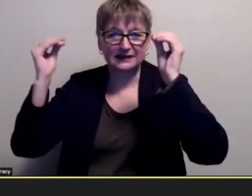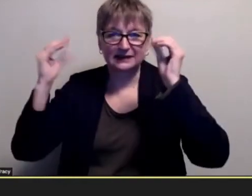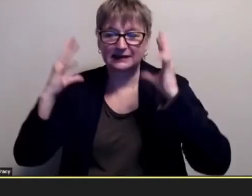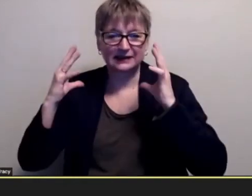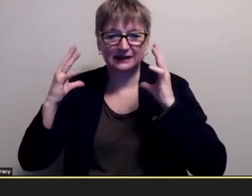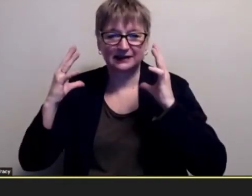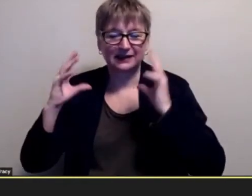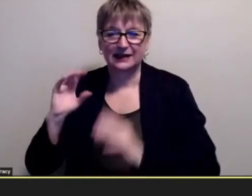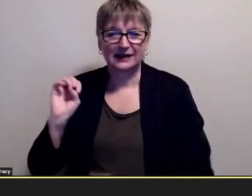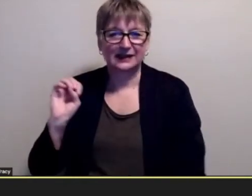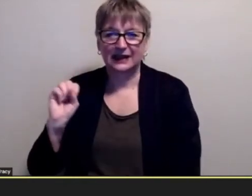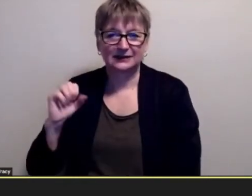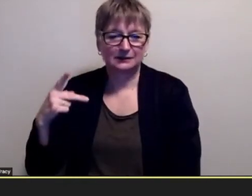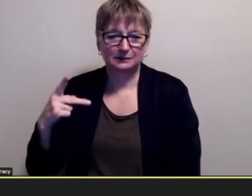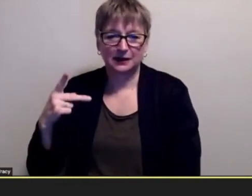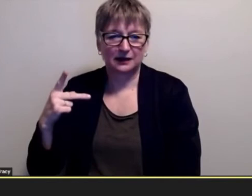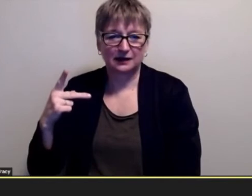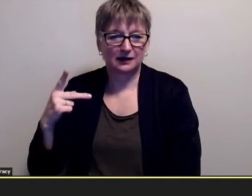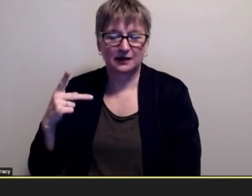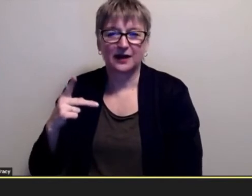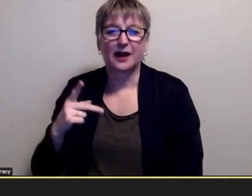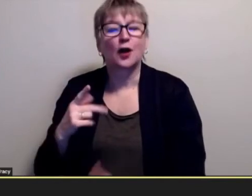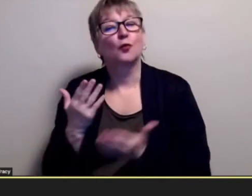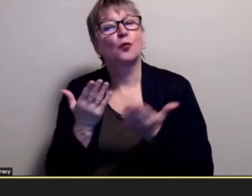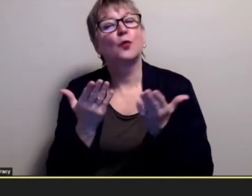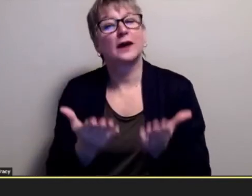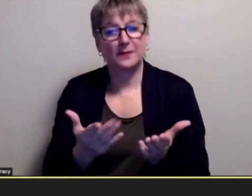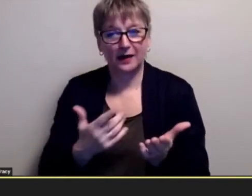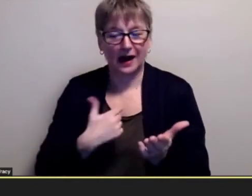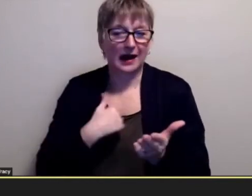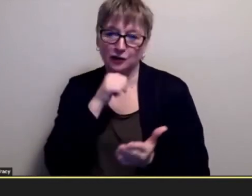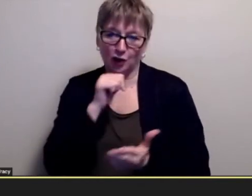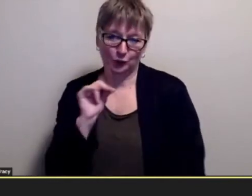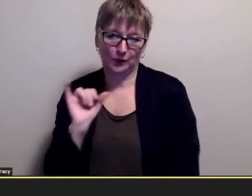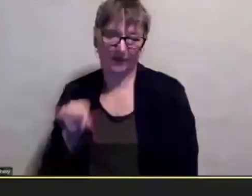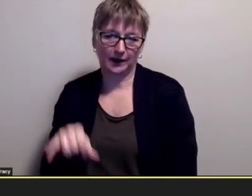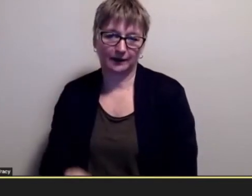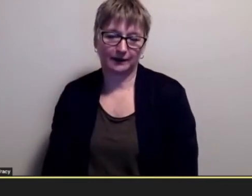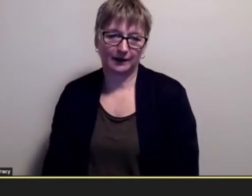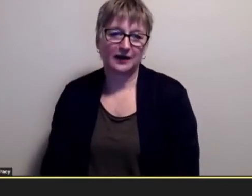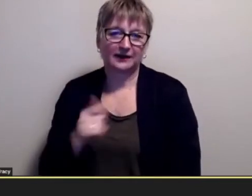the asp program they recommended that i didn't do that so so they tried to pressure me in order